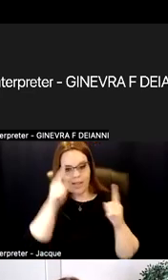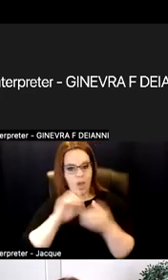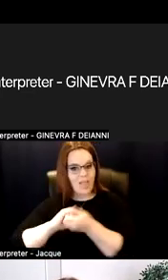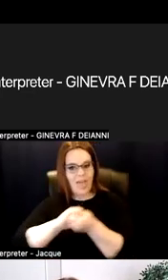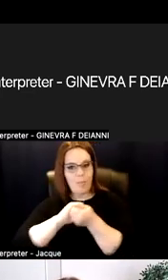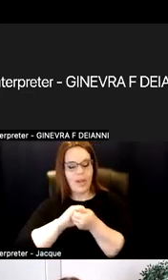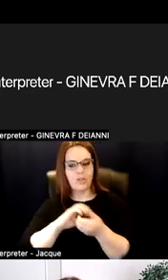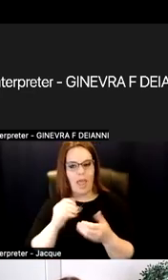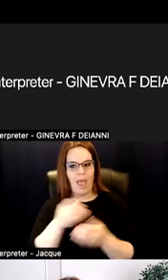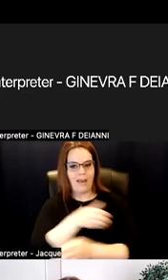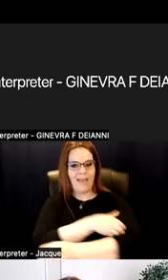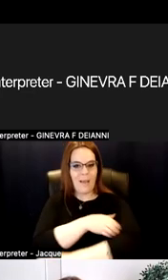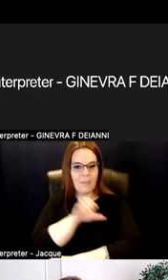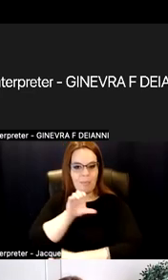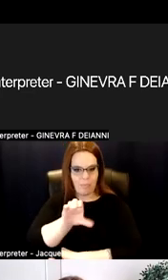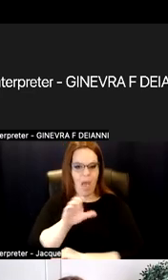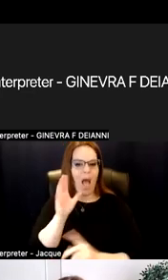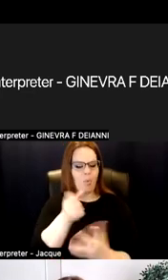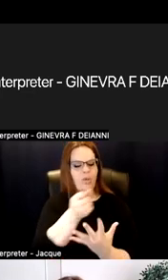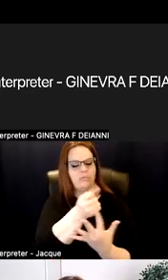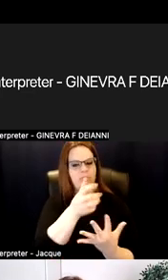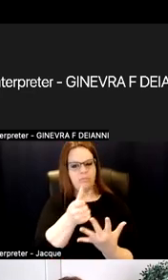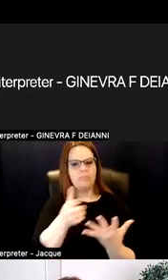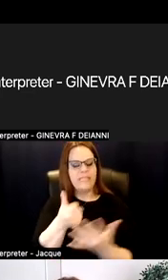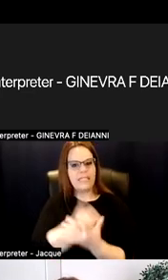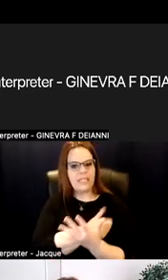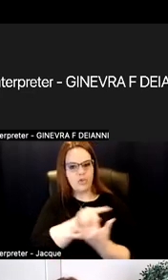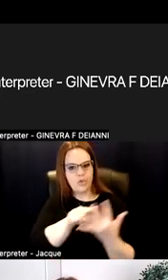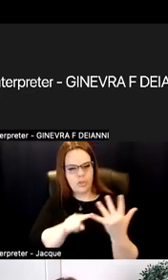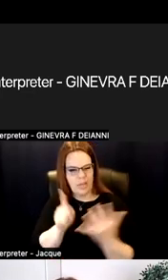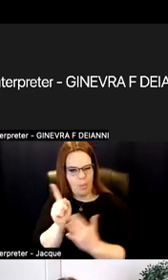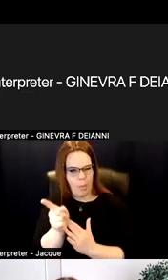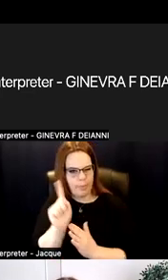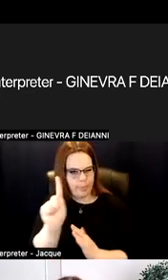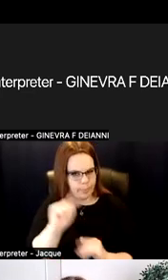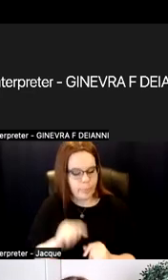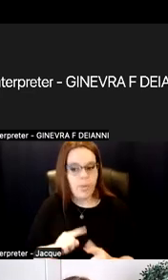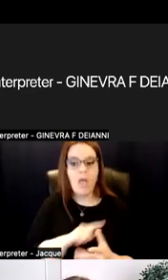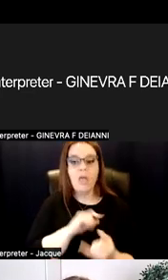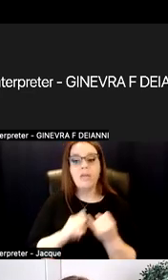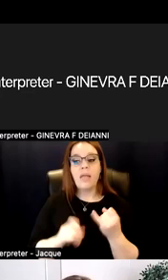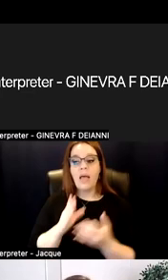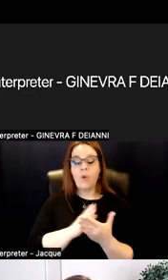And I'm going to unpack each one of those in just a bit. And then the last piece of this pie that I'm throwing out there